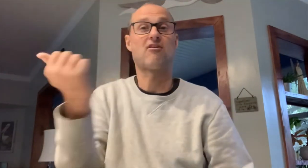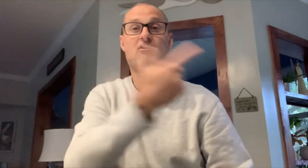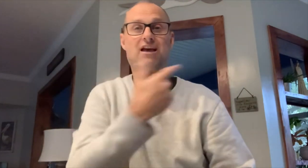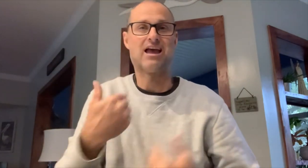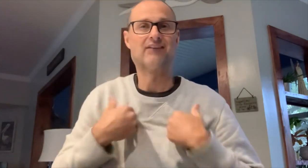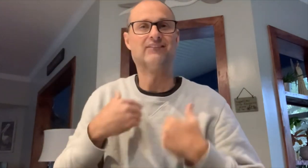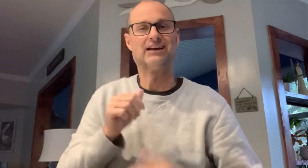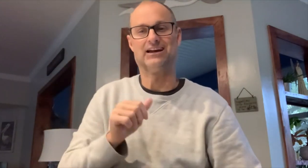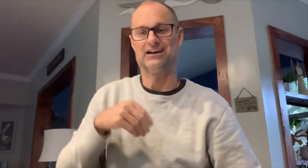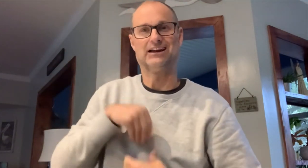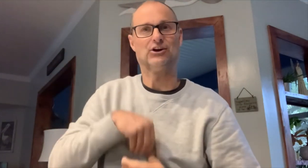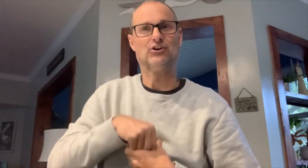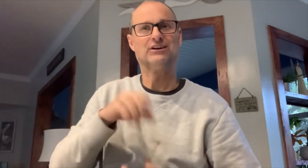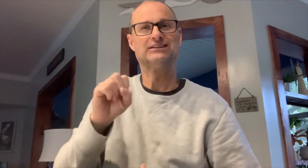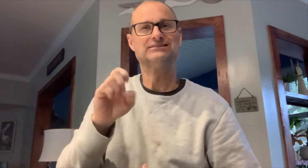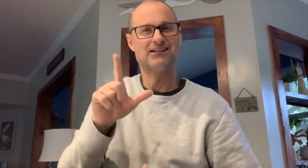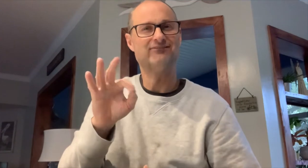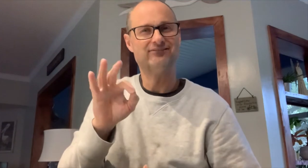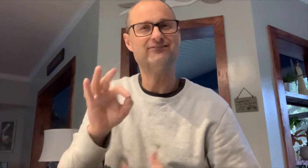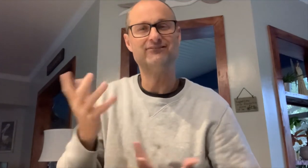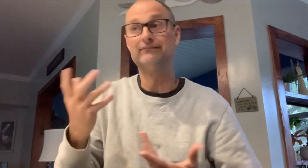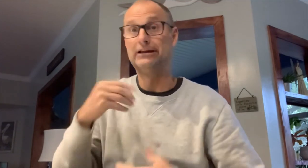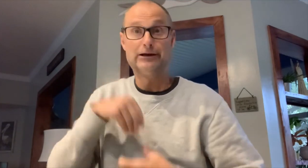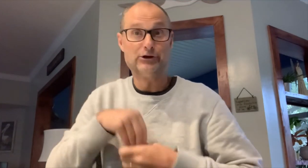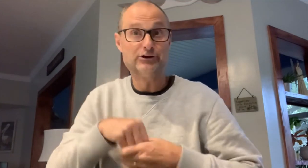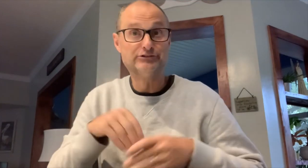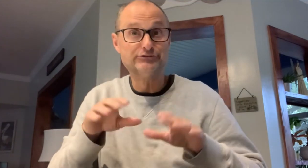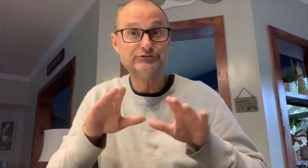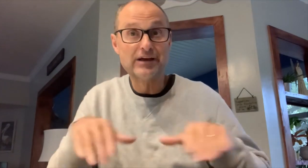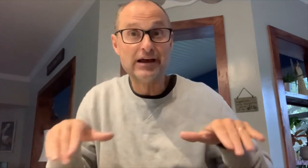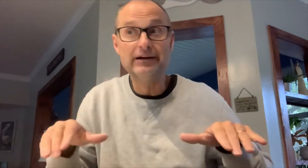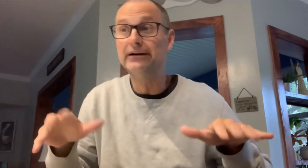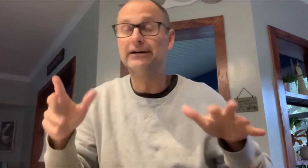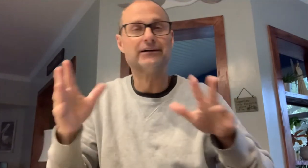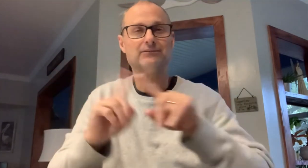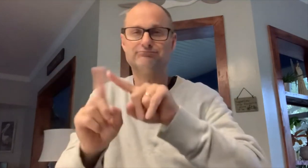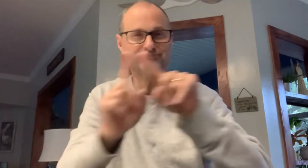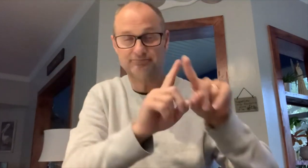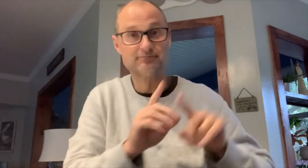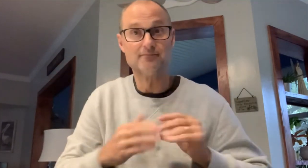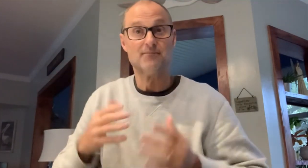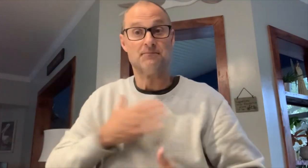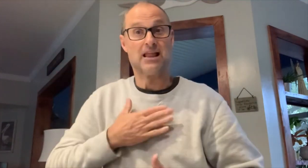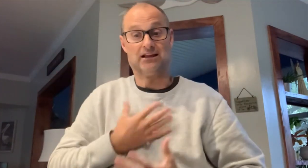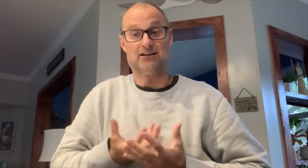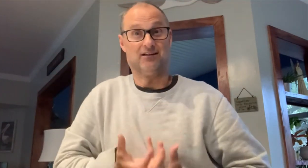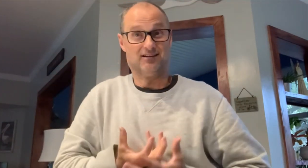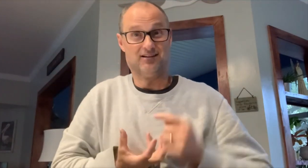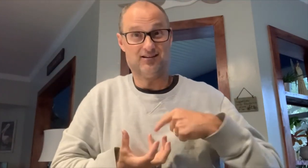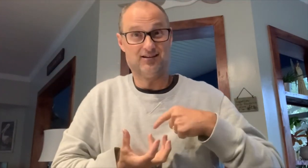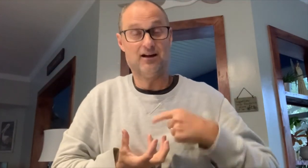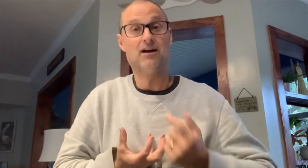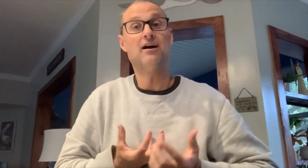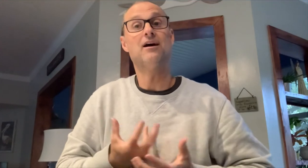...You know, we all have an inner-self - or inner-child, or whatever name you give it.